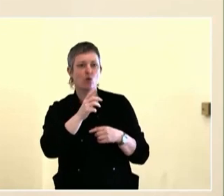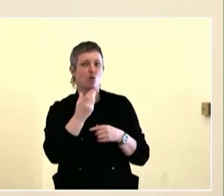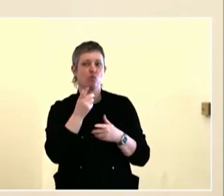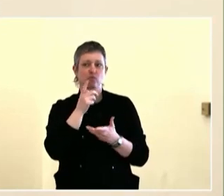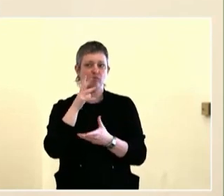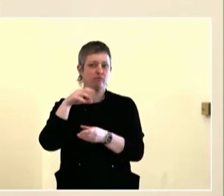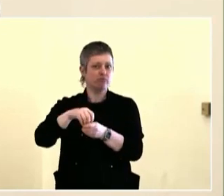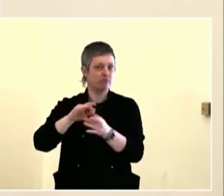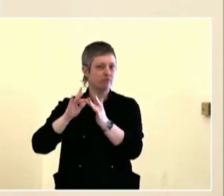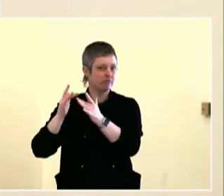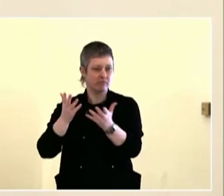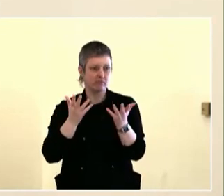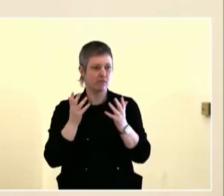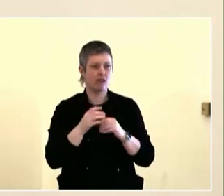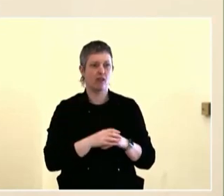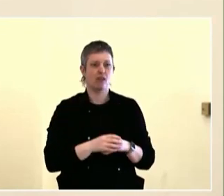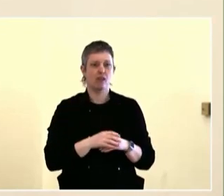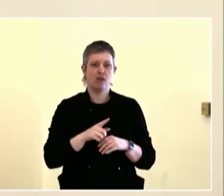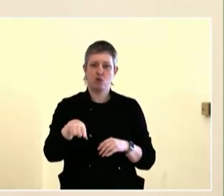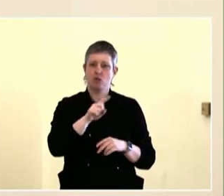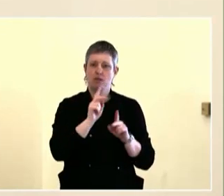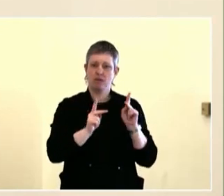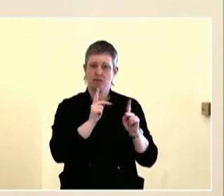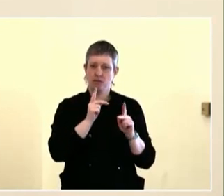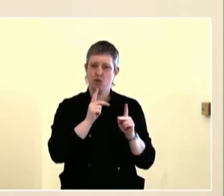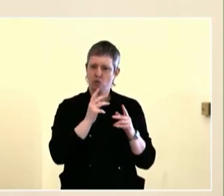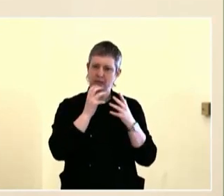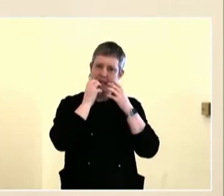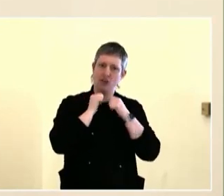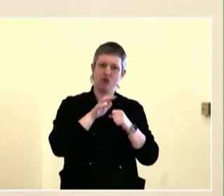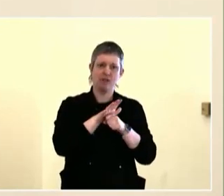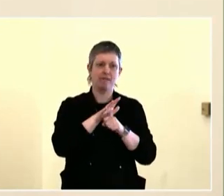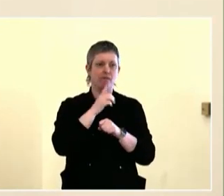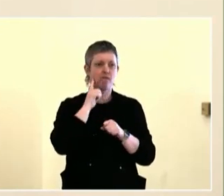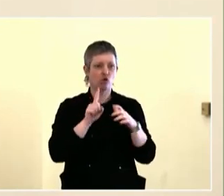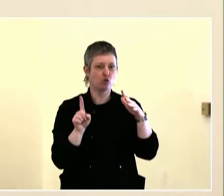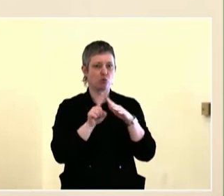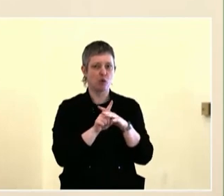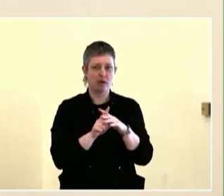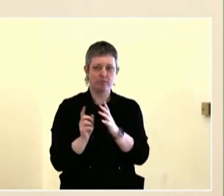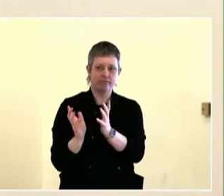cooking, or whatever. But we really do need to come